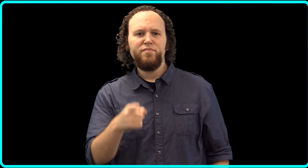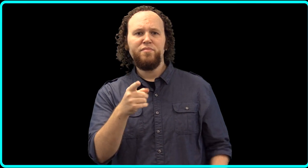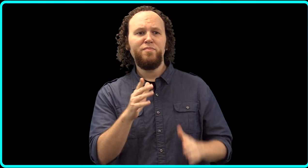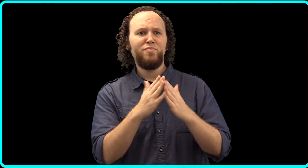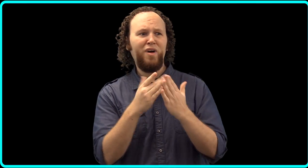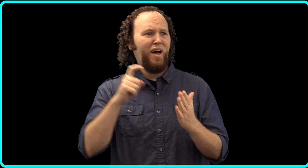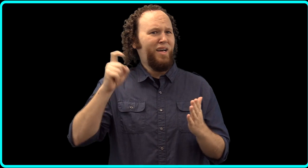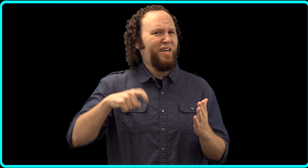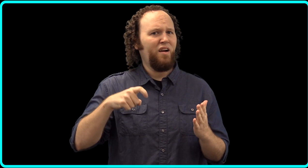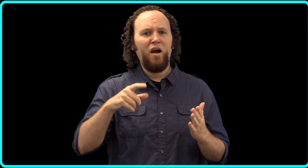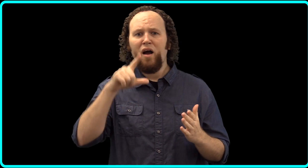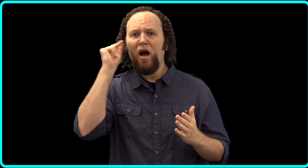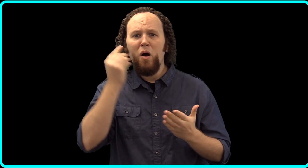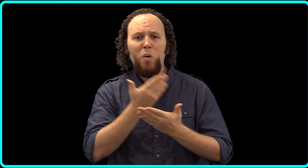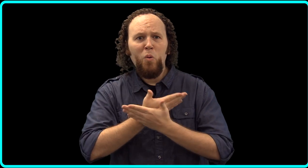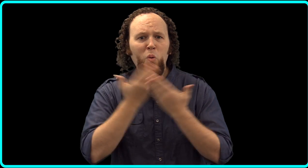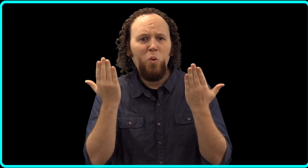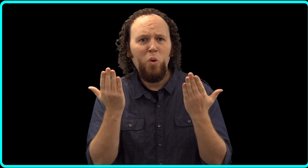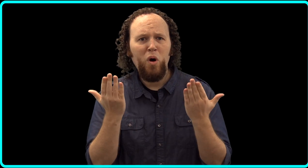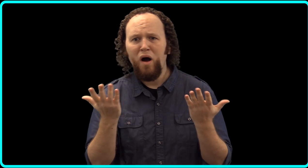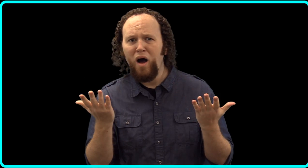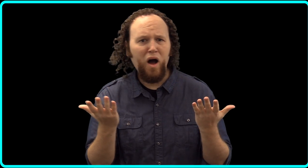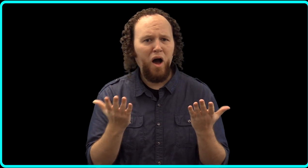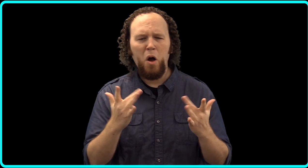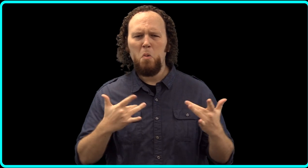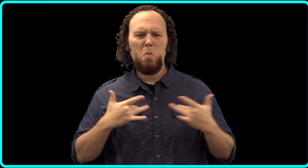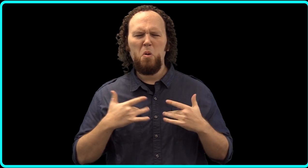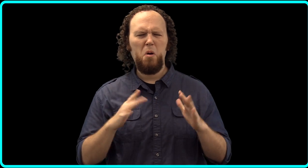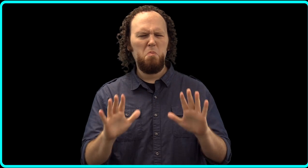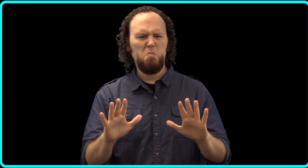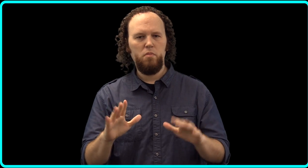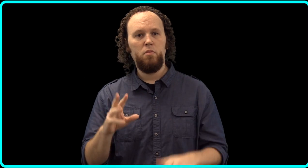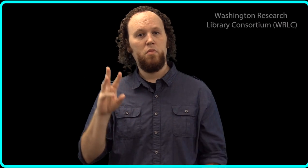If the Library doesn't have the book you need, don't worry.